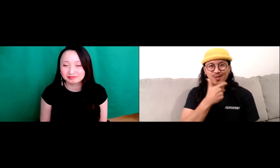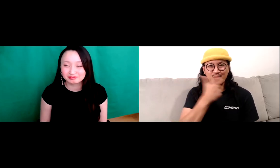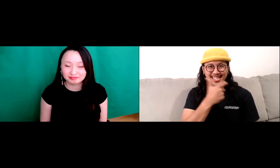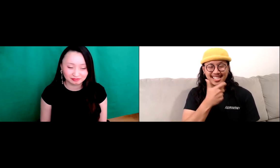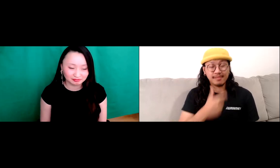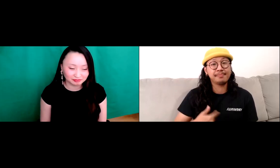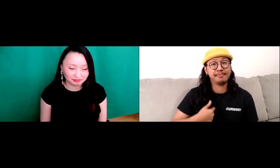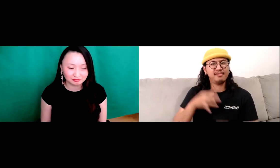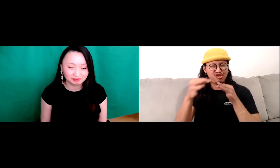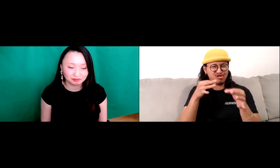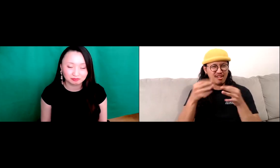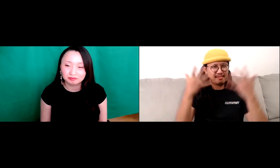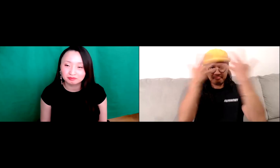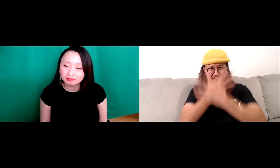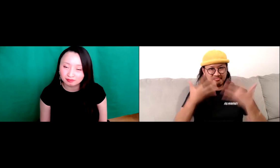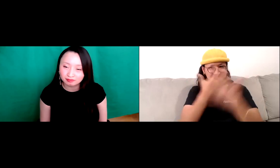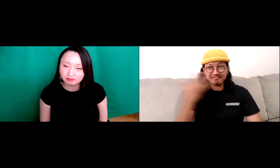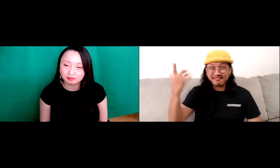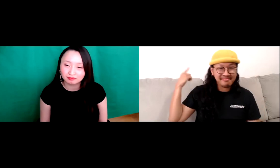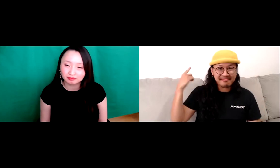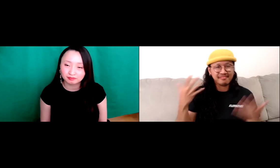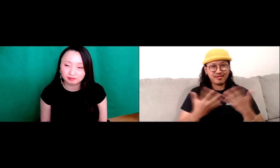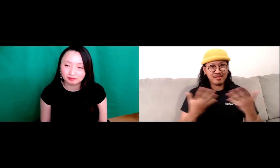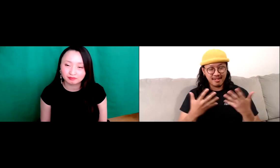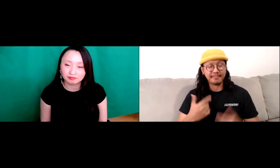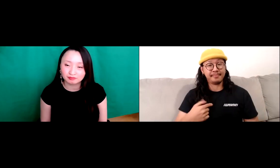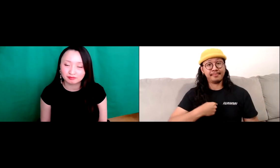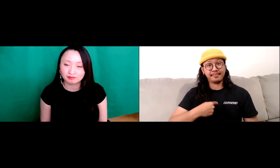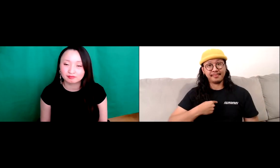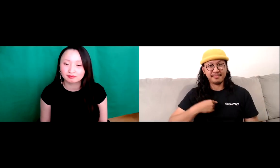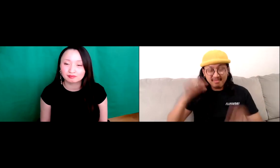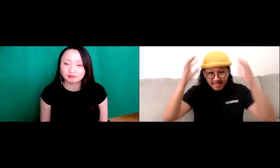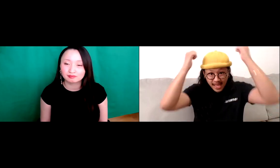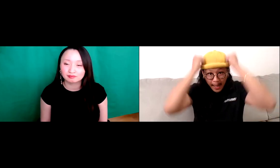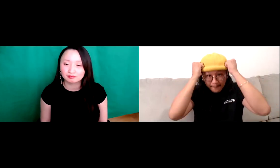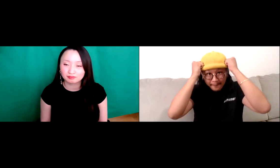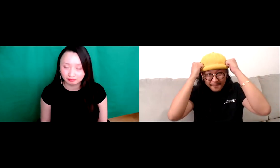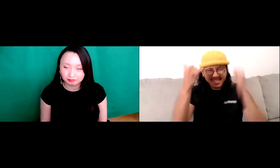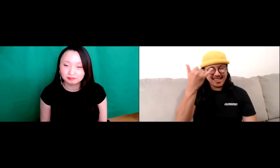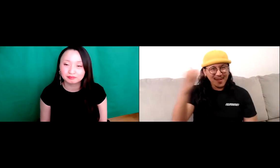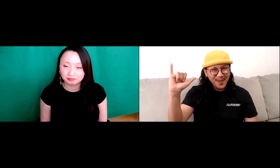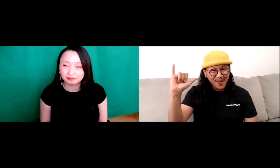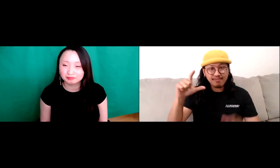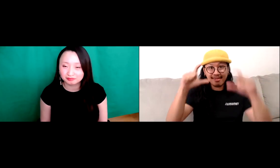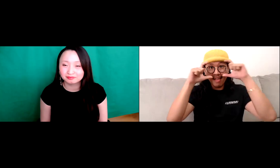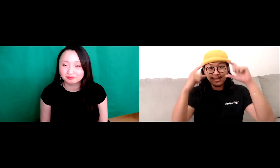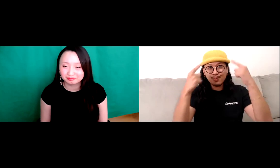That's my name. And just a description of my background, I'm